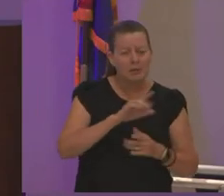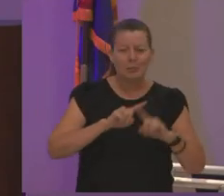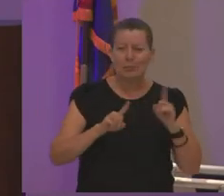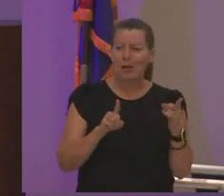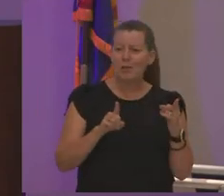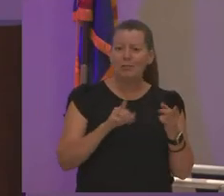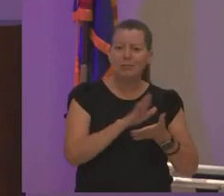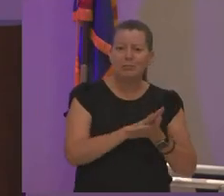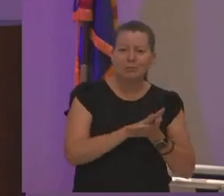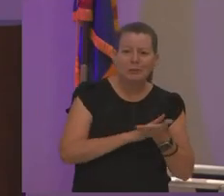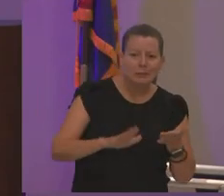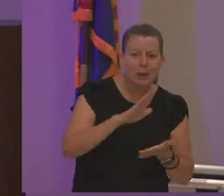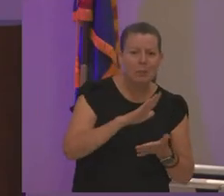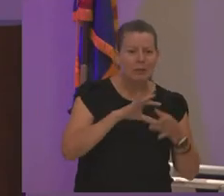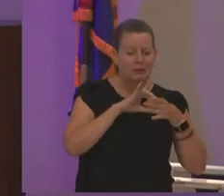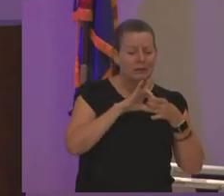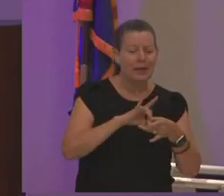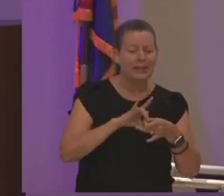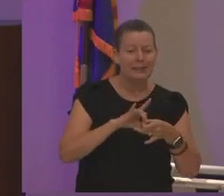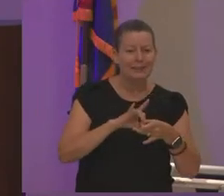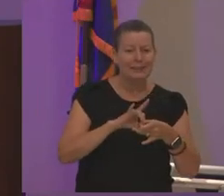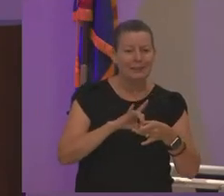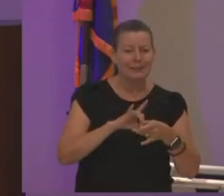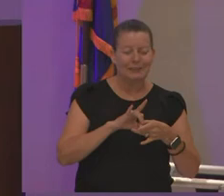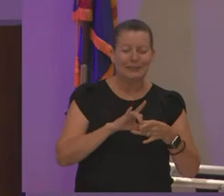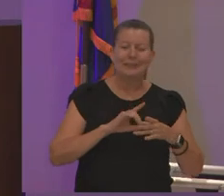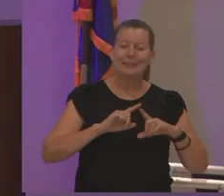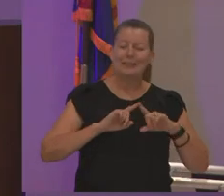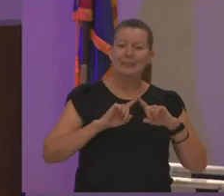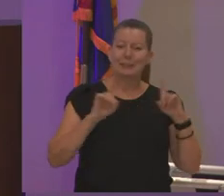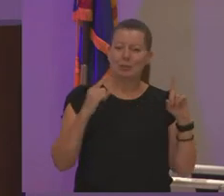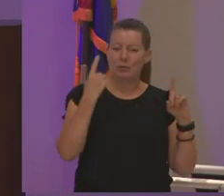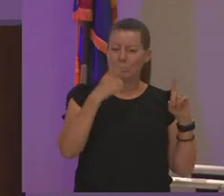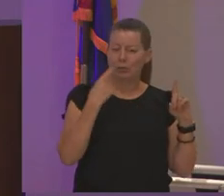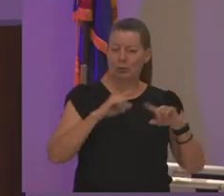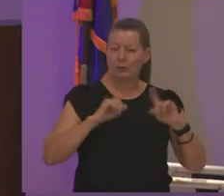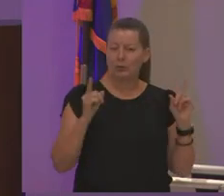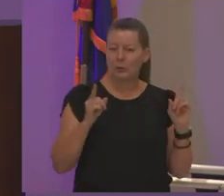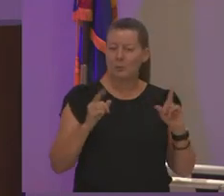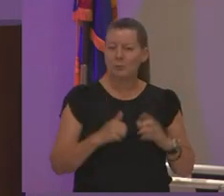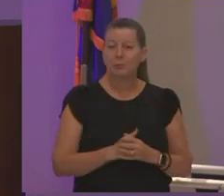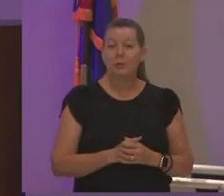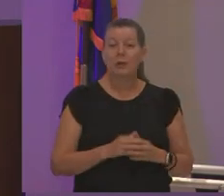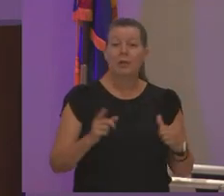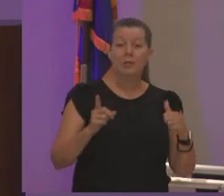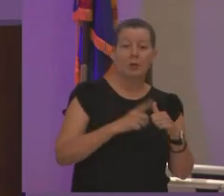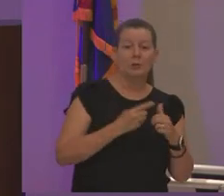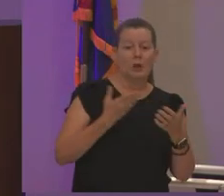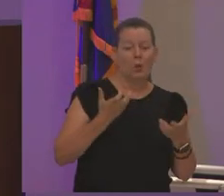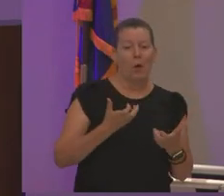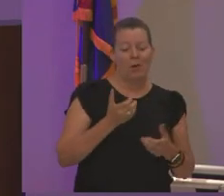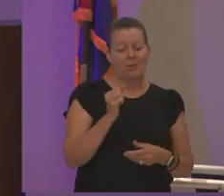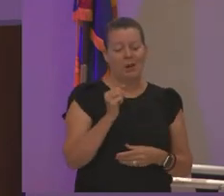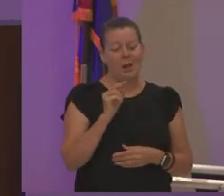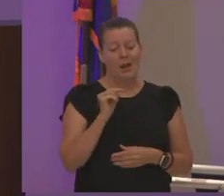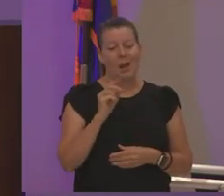and being connected looks different and so first i want to antoinette to just talk to you for about